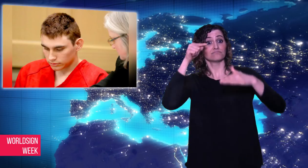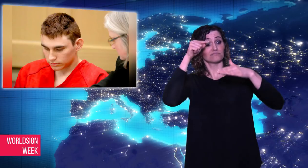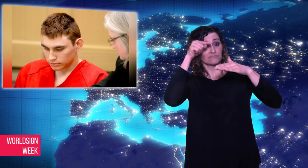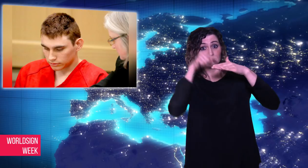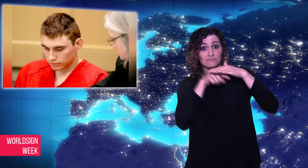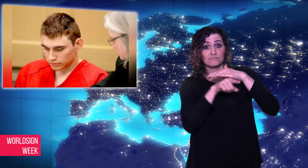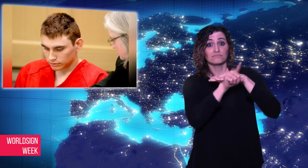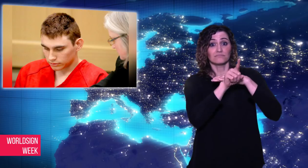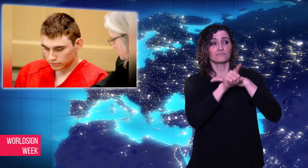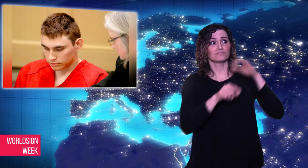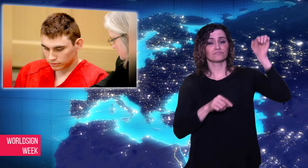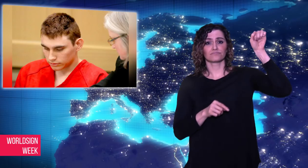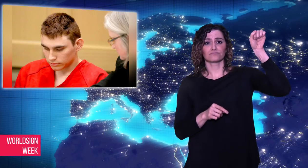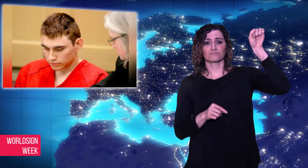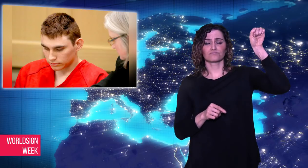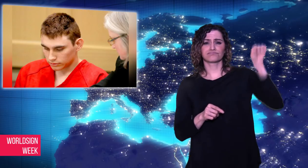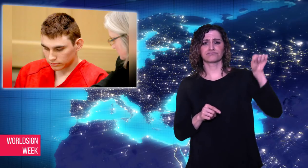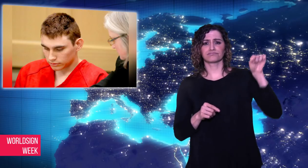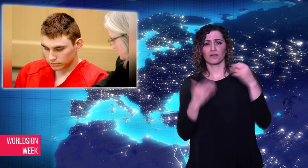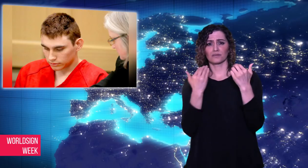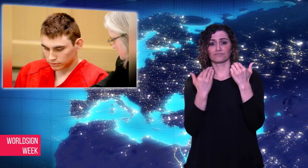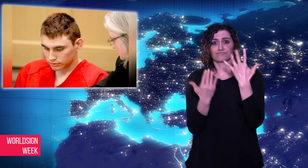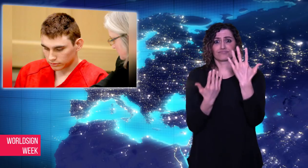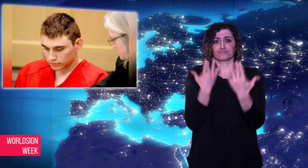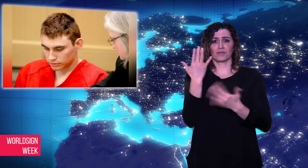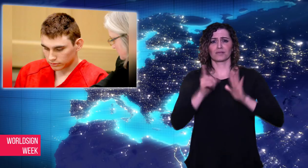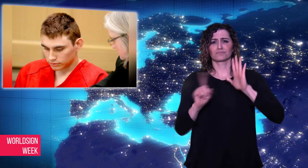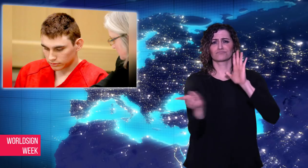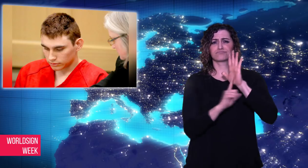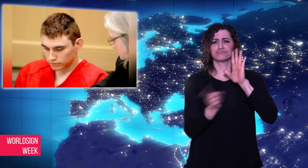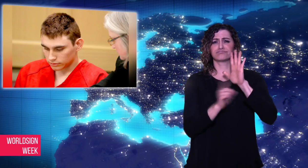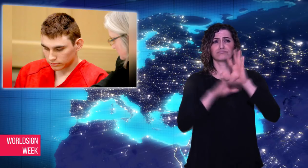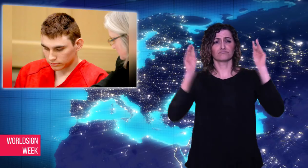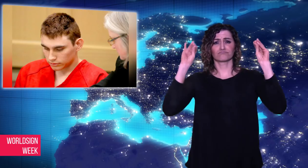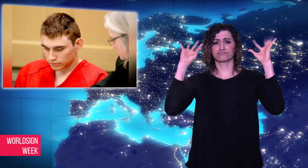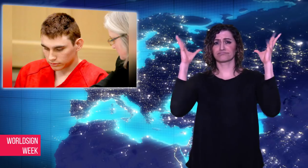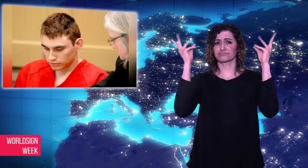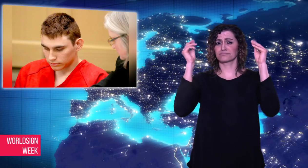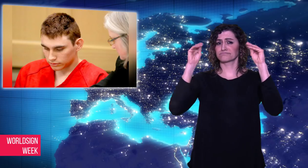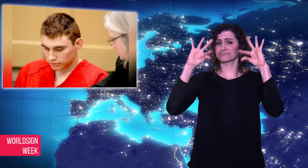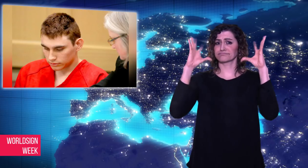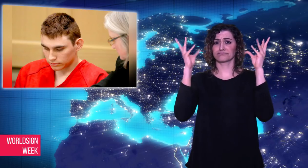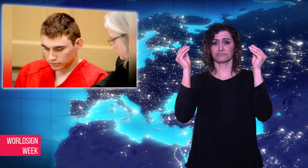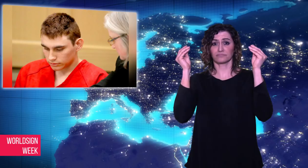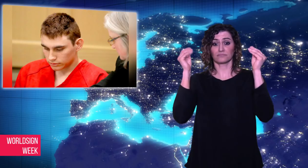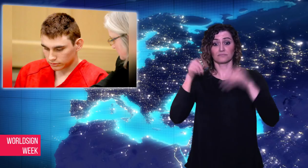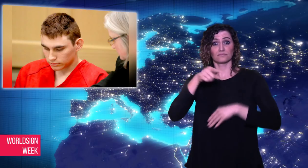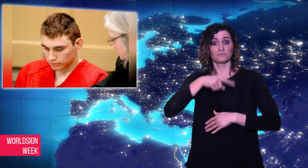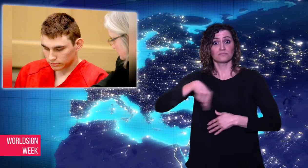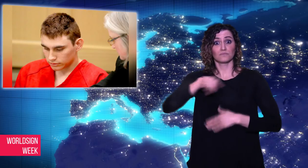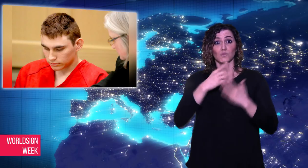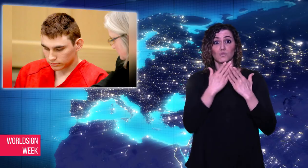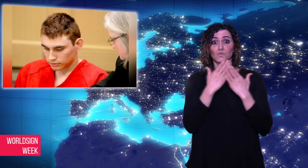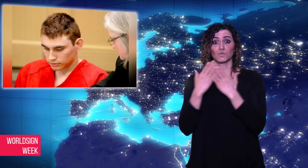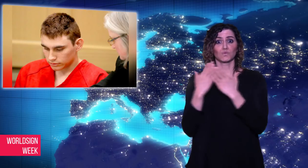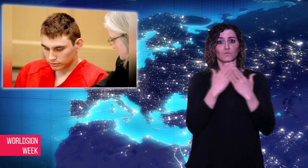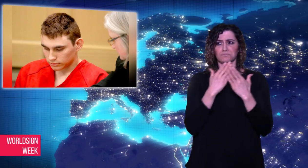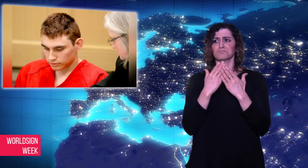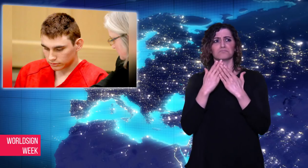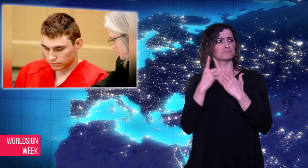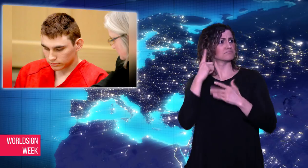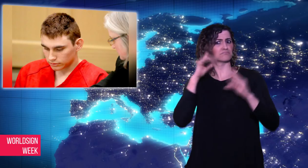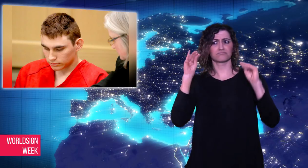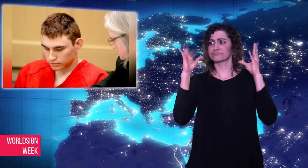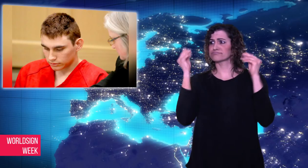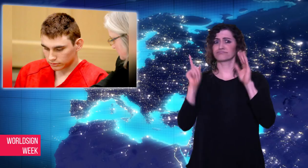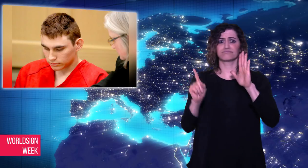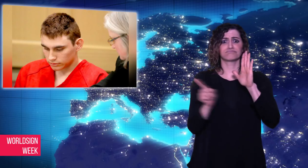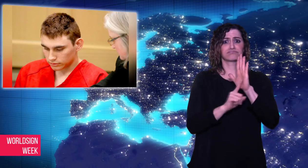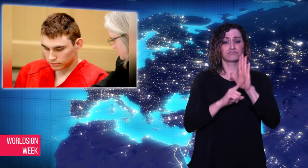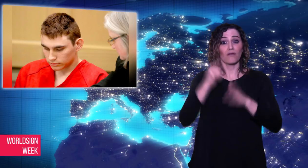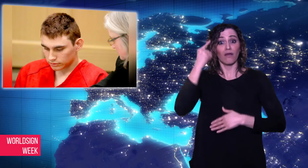classrooms, he opened fire on them with